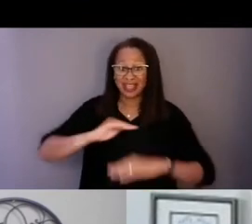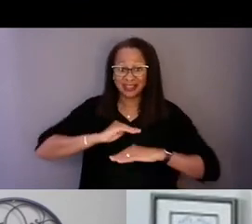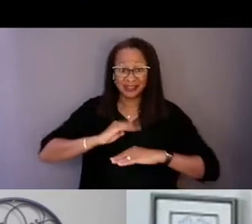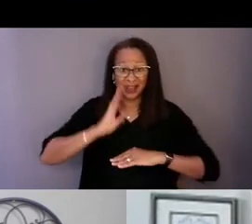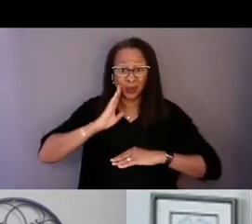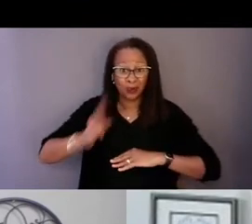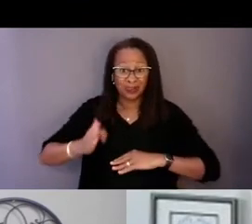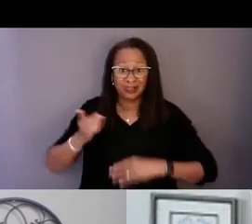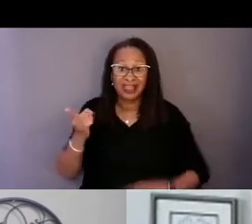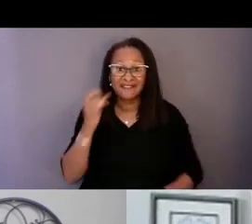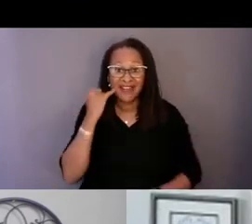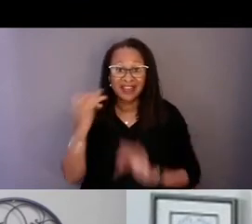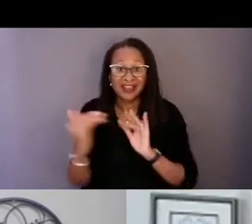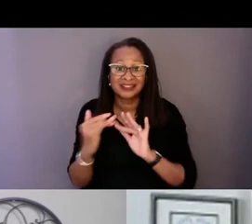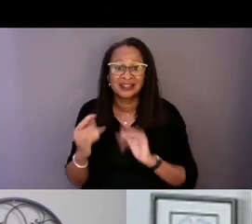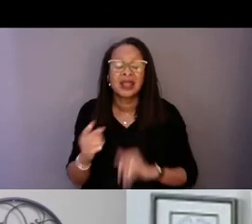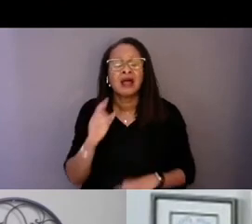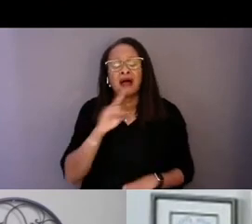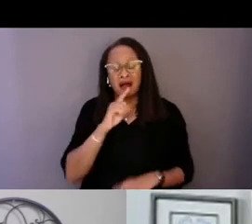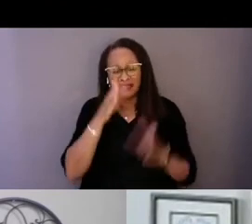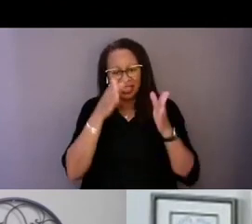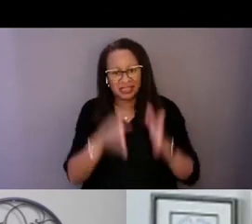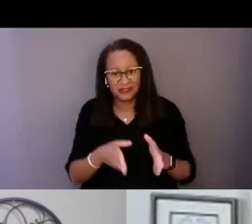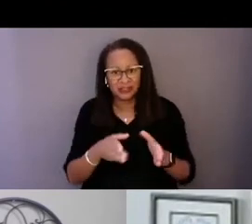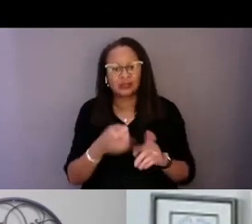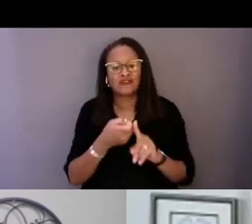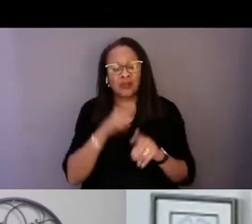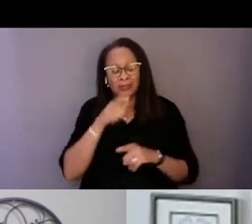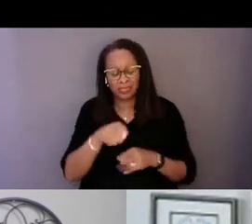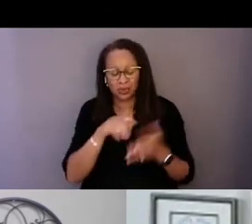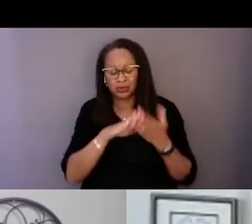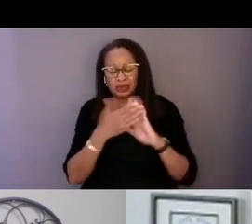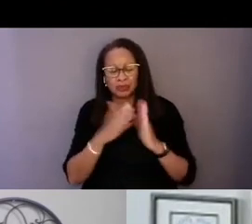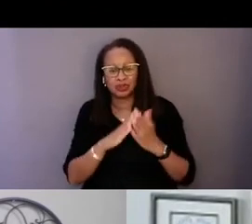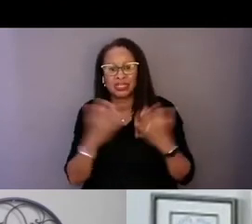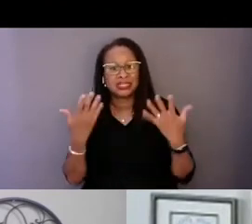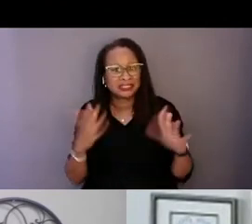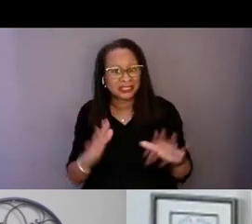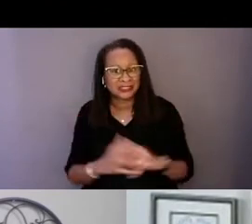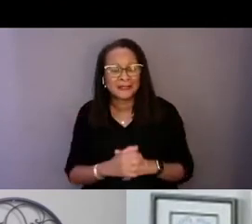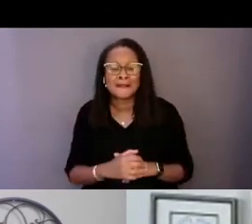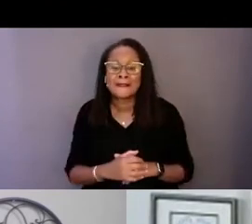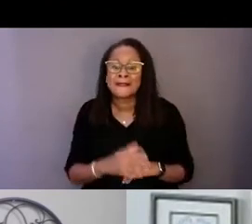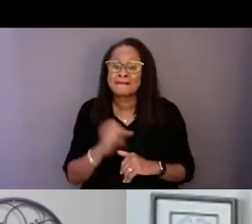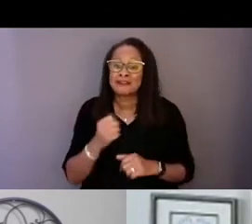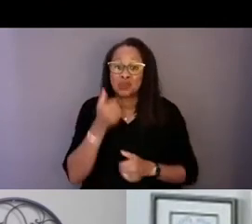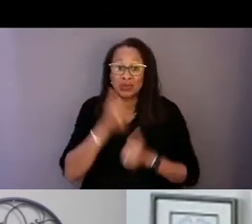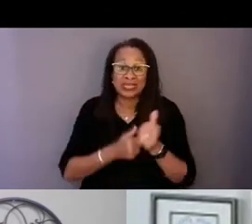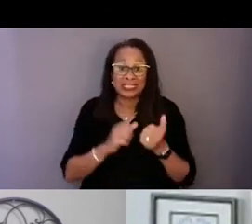are those individuals in those communities. So each state and that's going to look different,